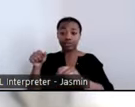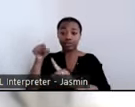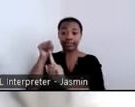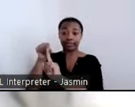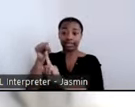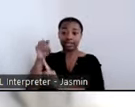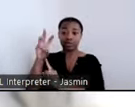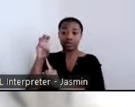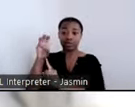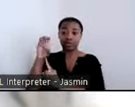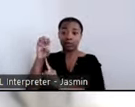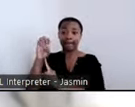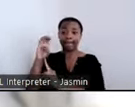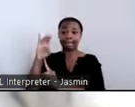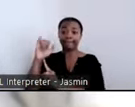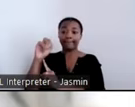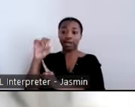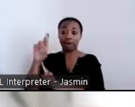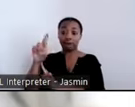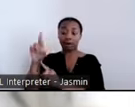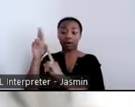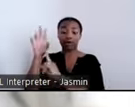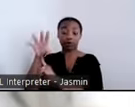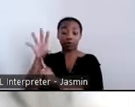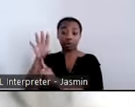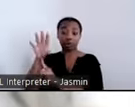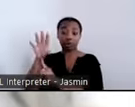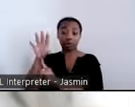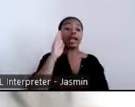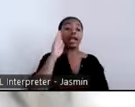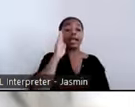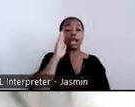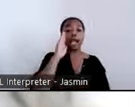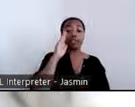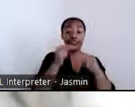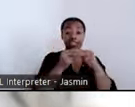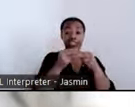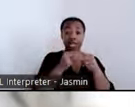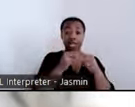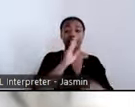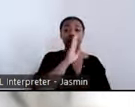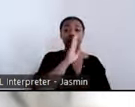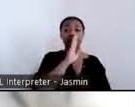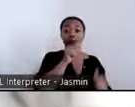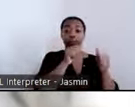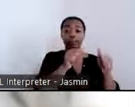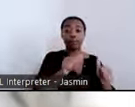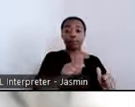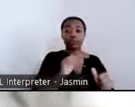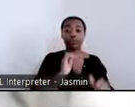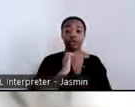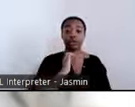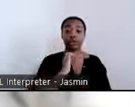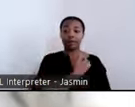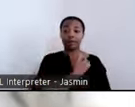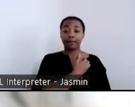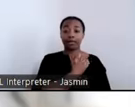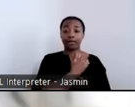to be located on the HSRC website. I know you are asking about that. Keep using